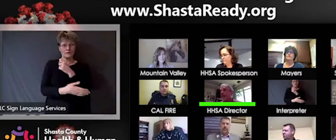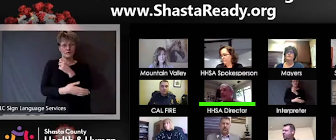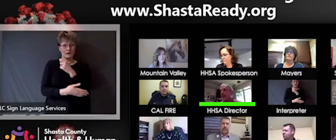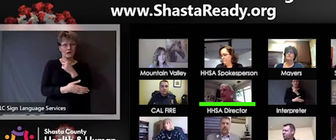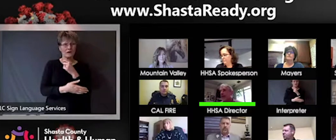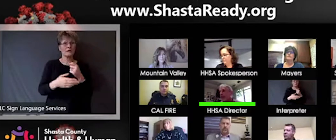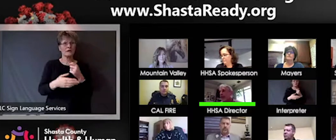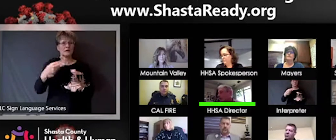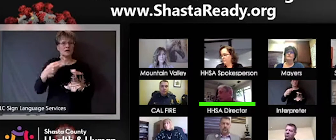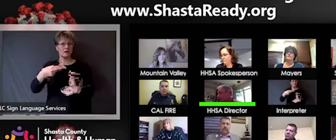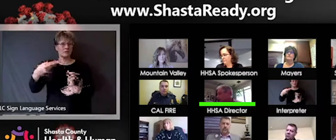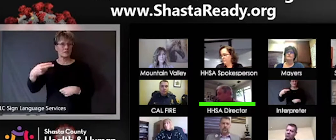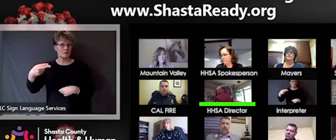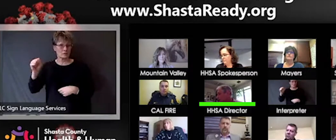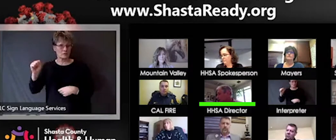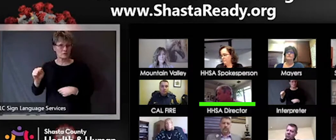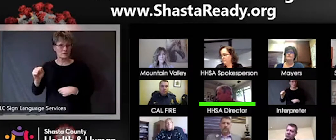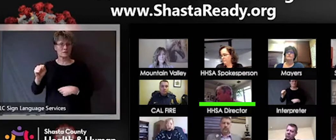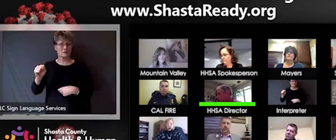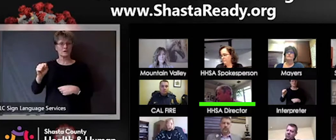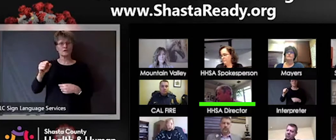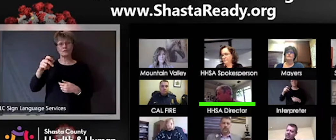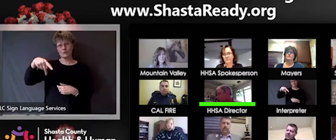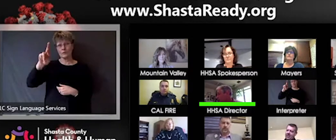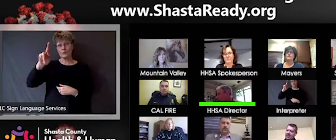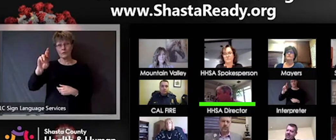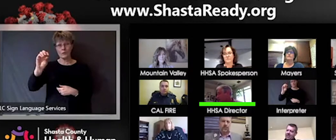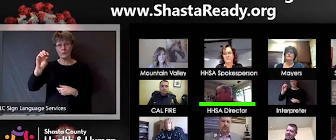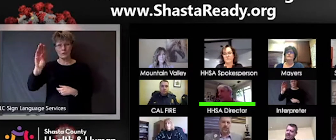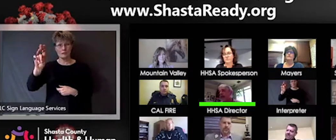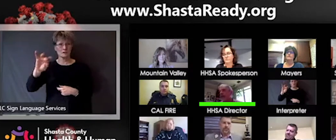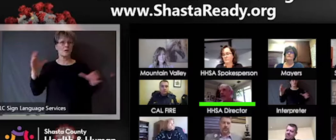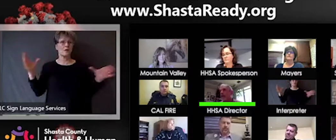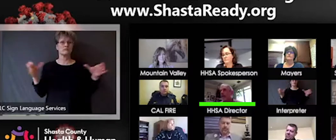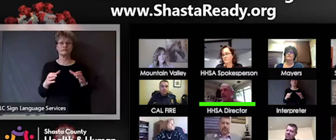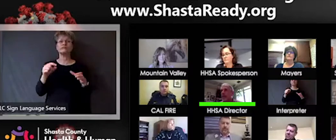Probation. well our IT department of public works